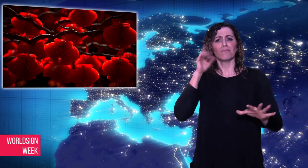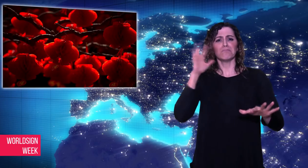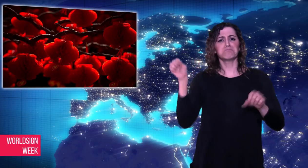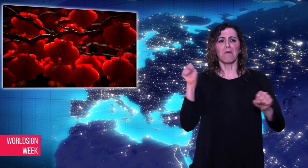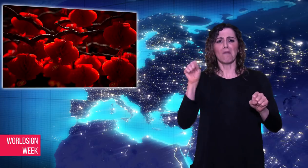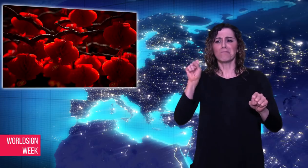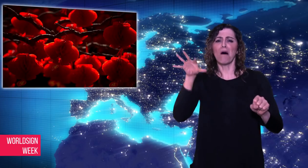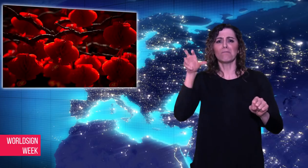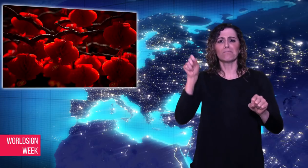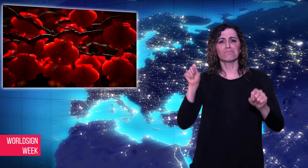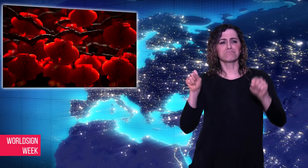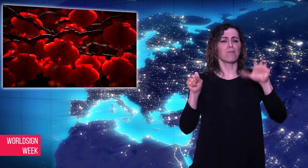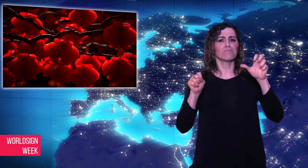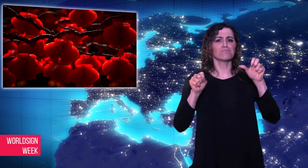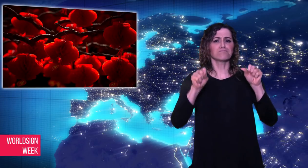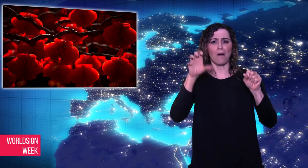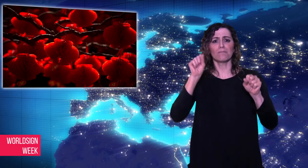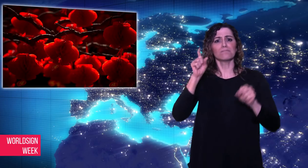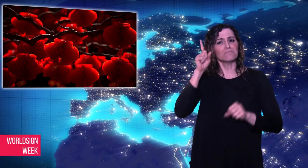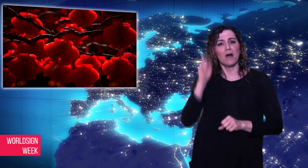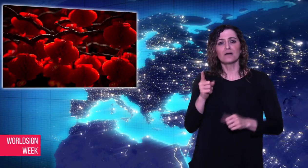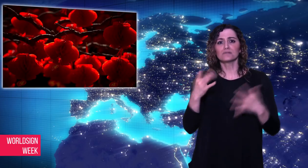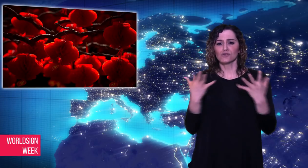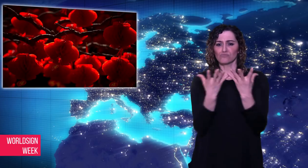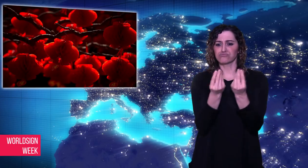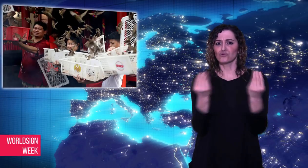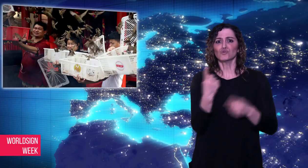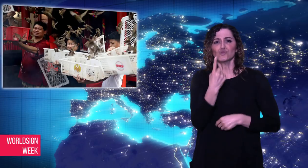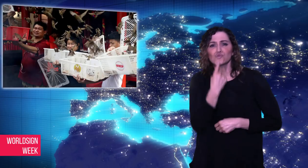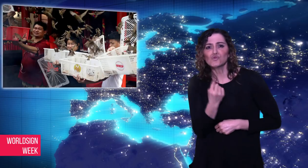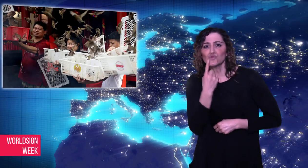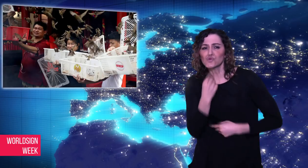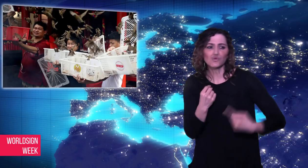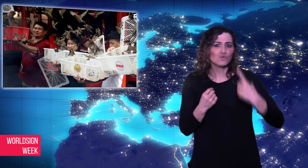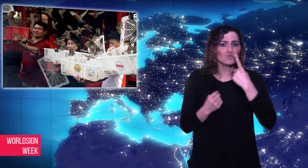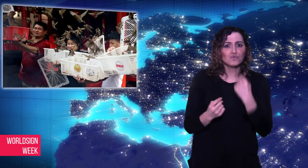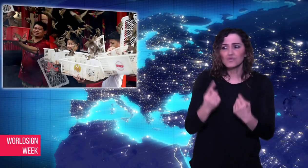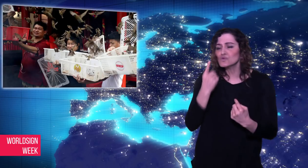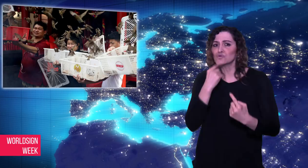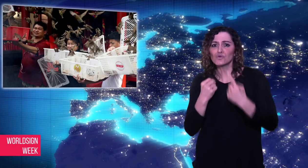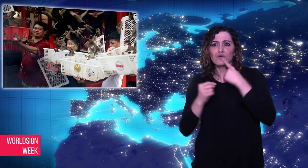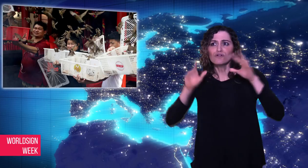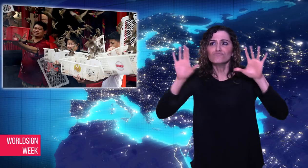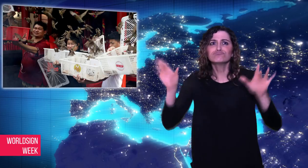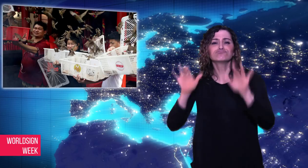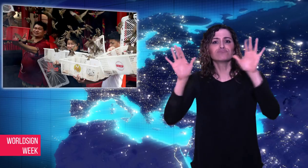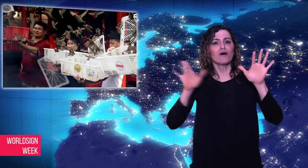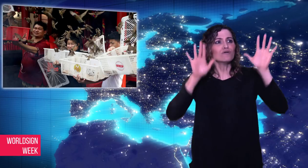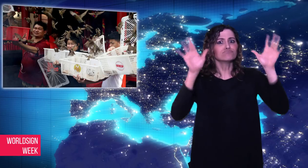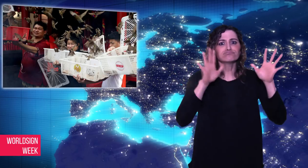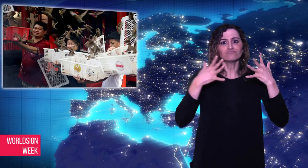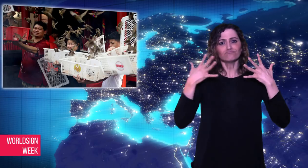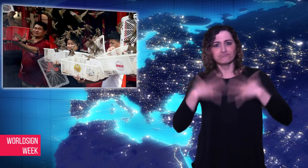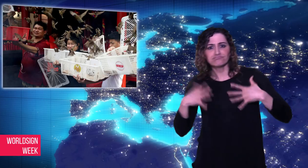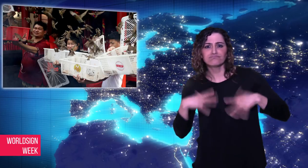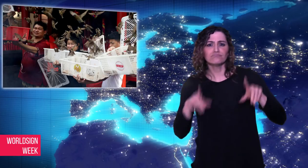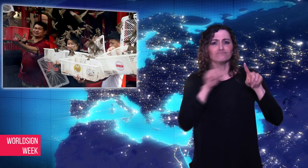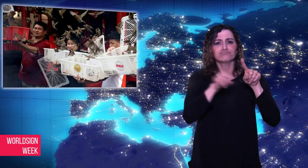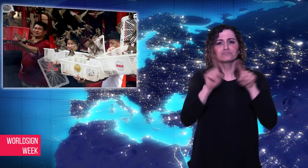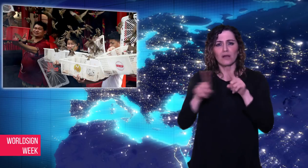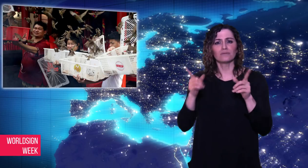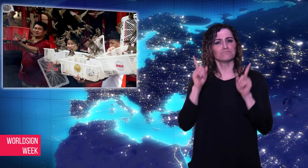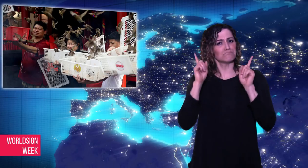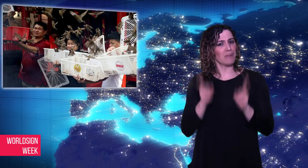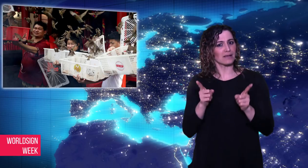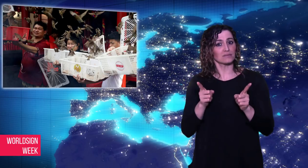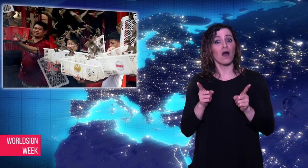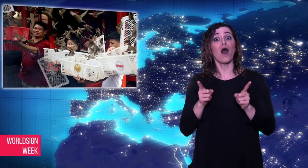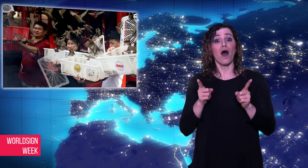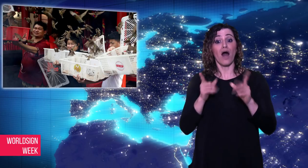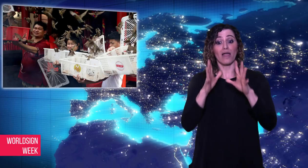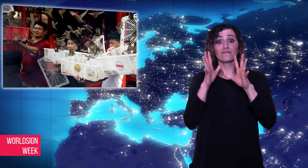loud noises, red decorations, and families